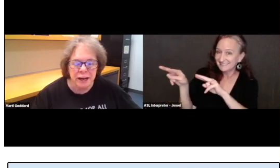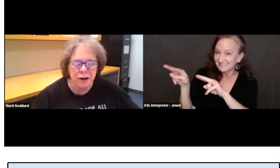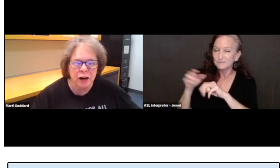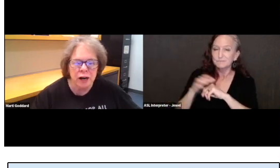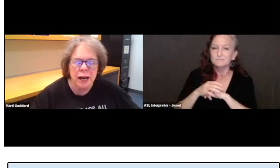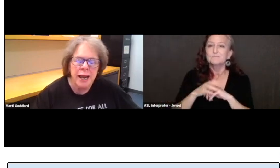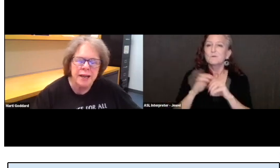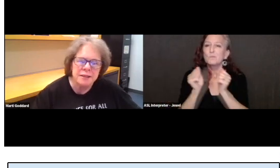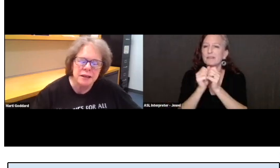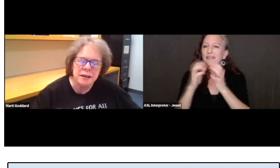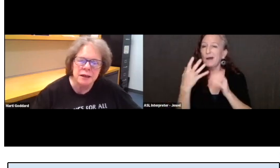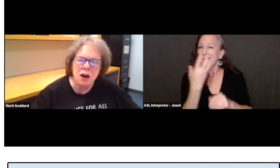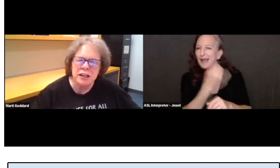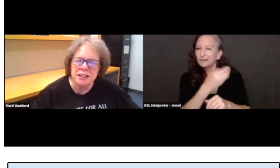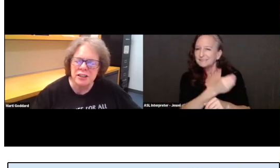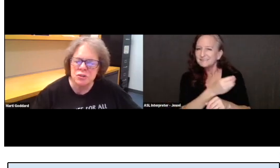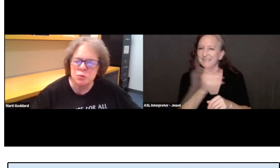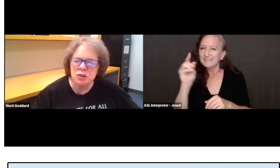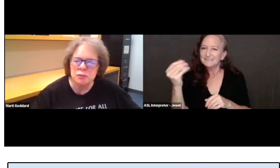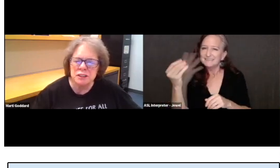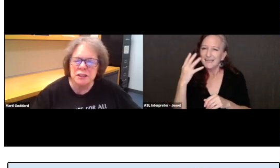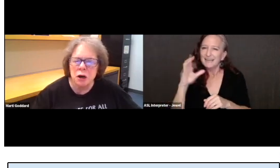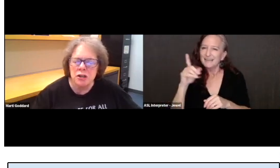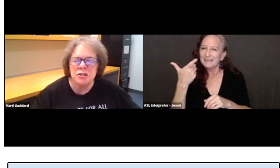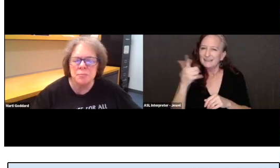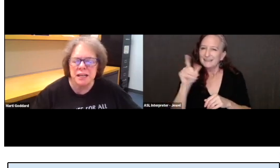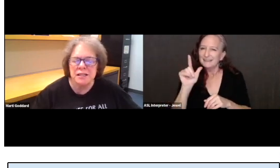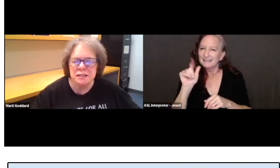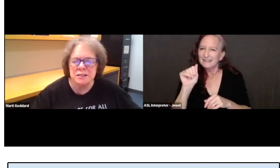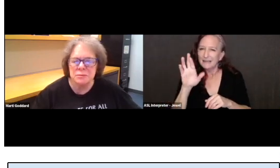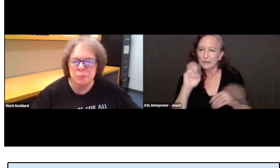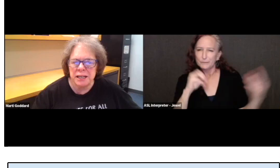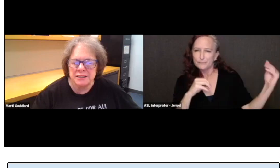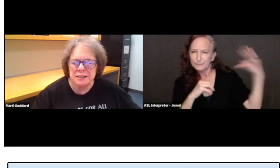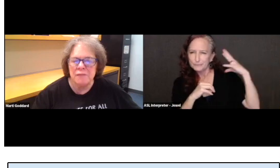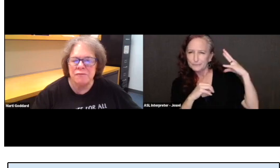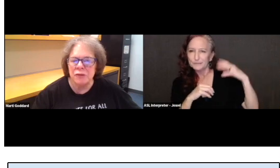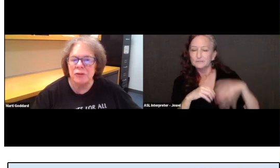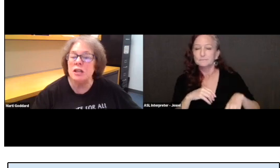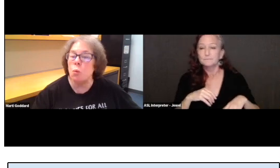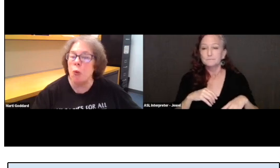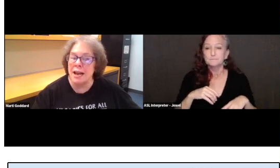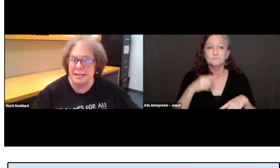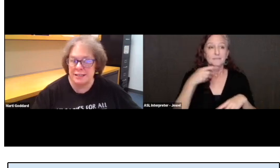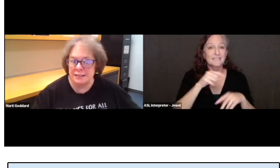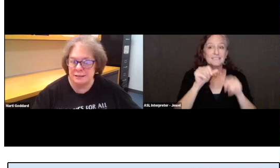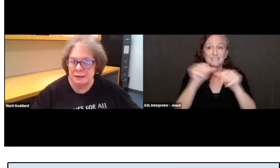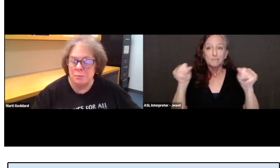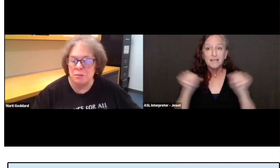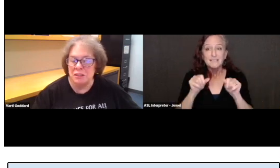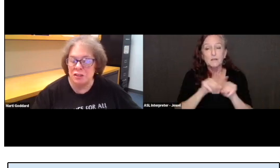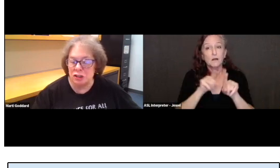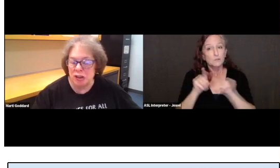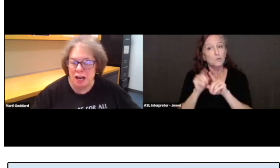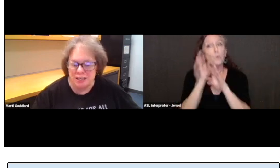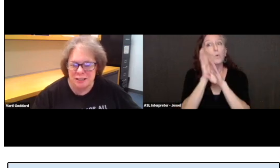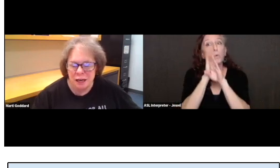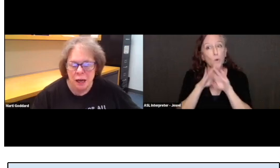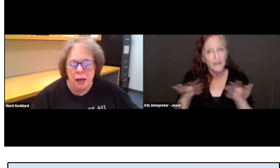And architects worked really hard to make this space very quiet, believe it or not.